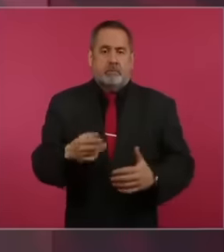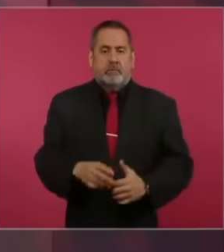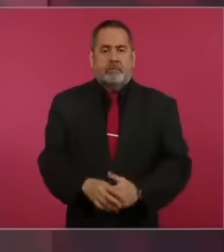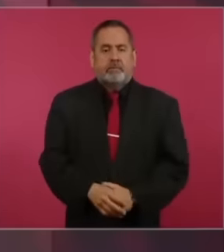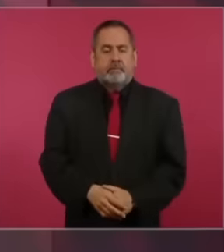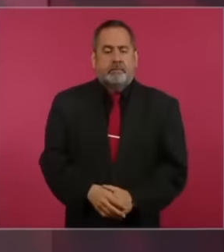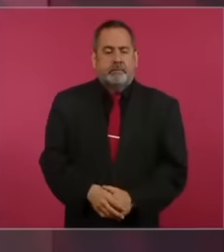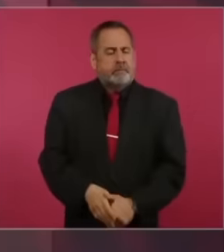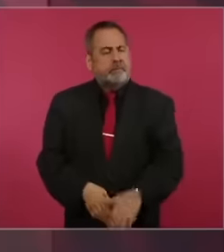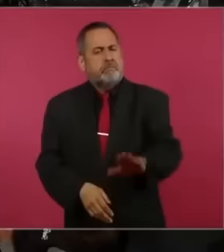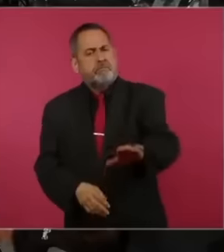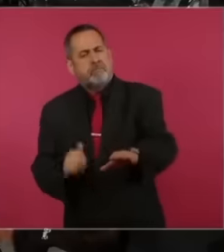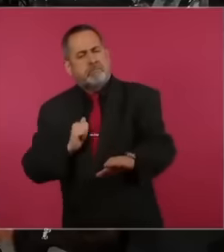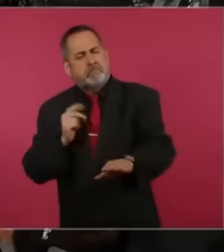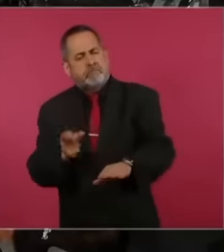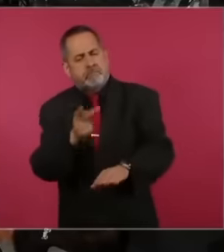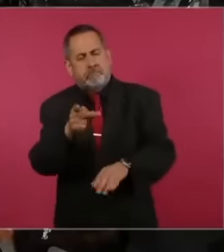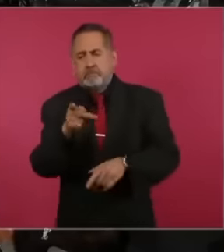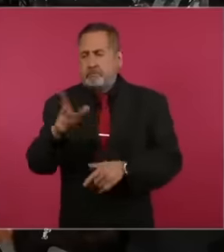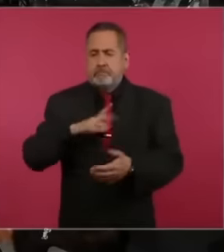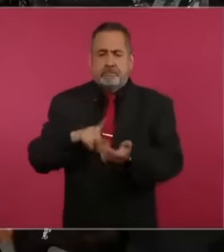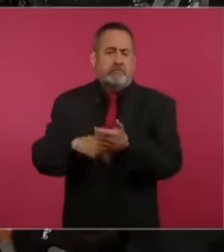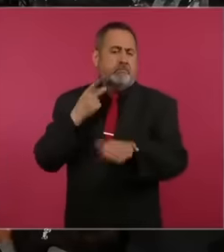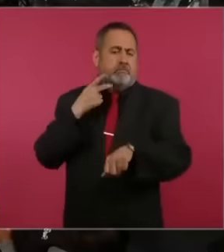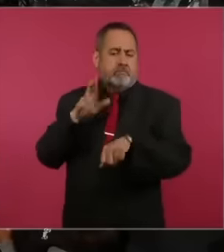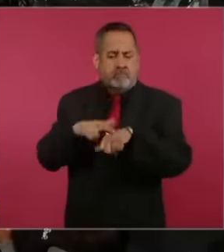to ask you why you are here Well it is The attorney who knows the legal issue, hey,